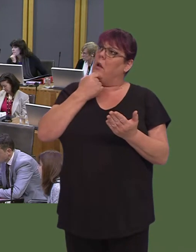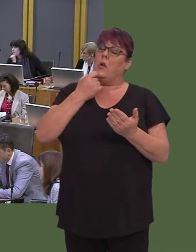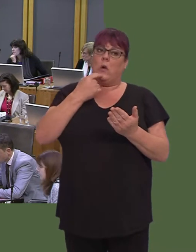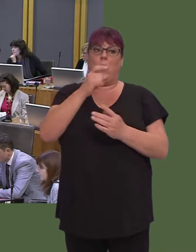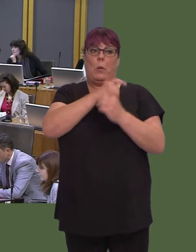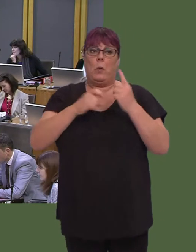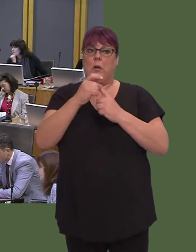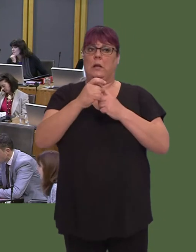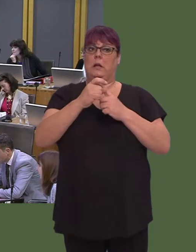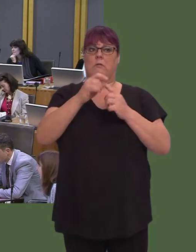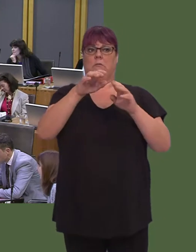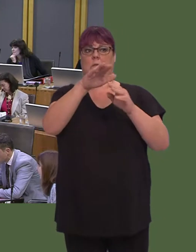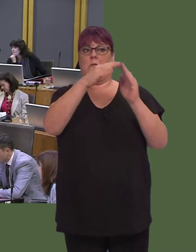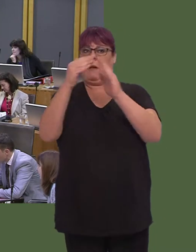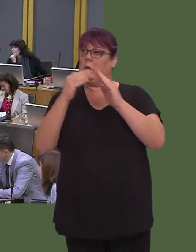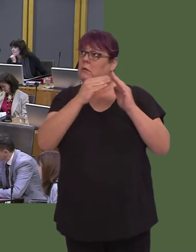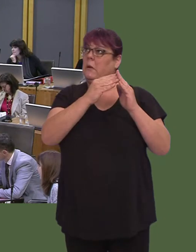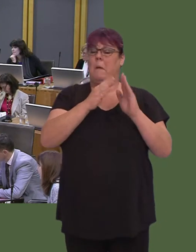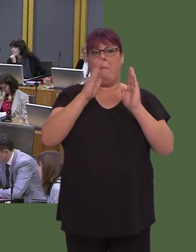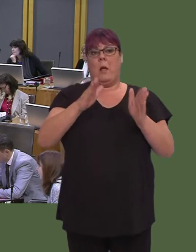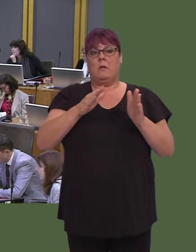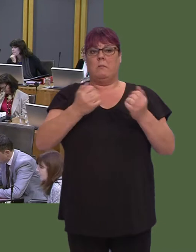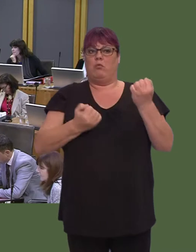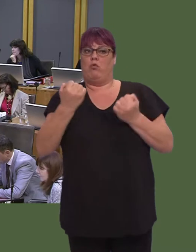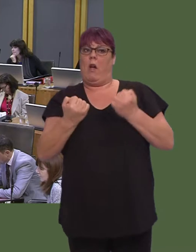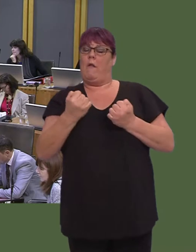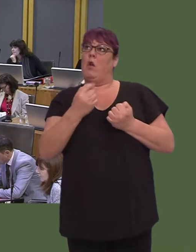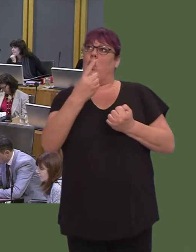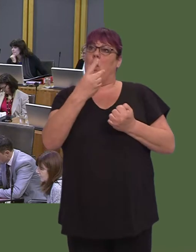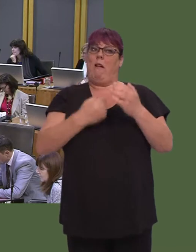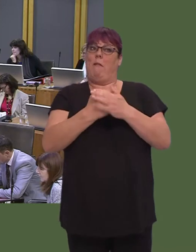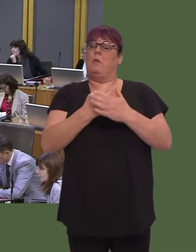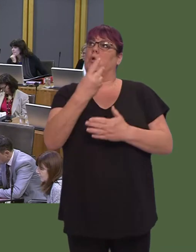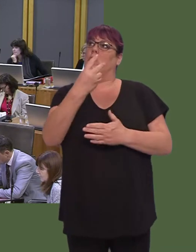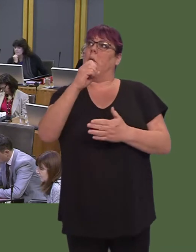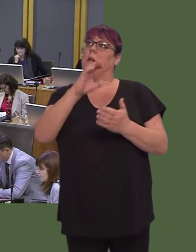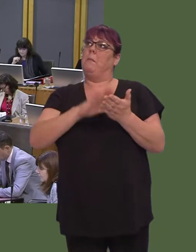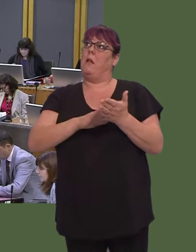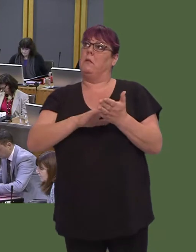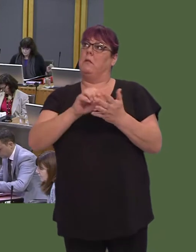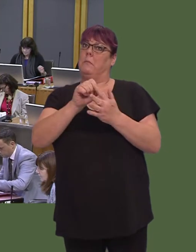Carwyn Jones AM: Could I give the Member for Newport East an indication of where we are with 20 mph speed limits?